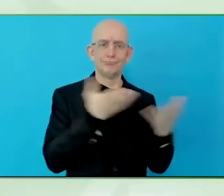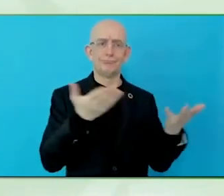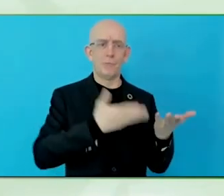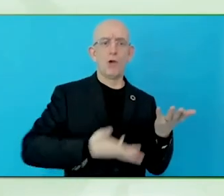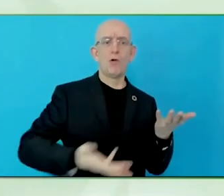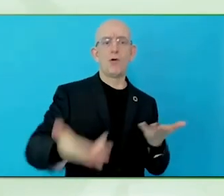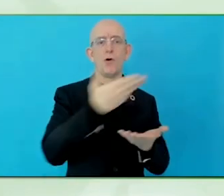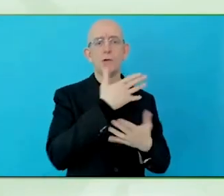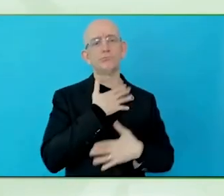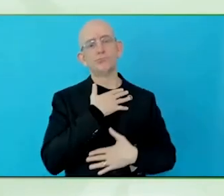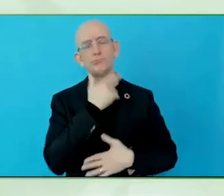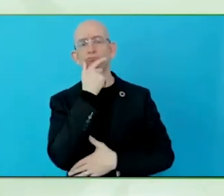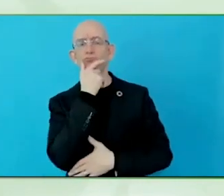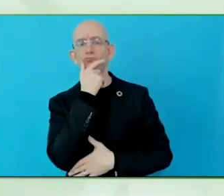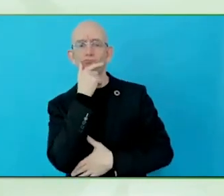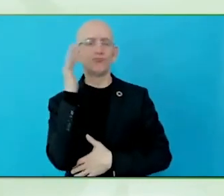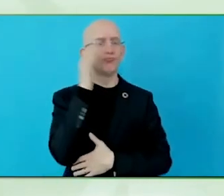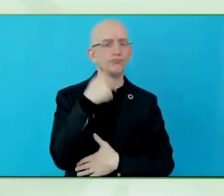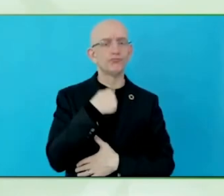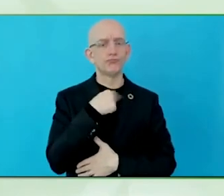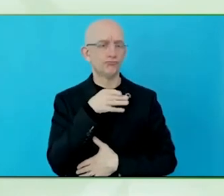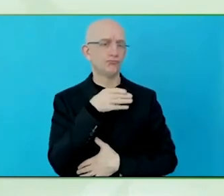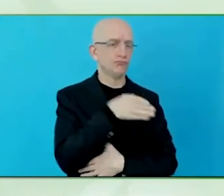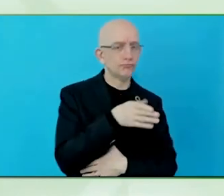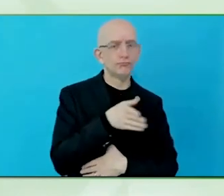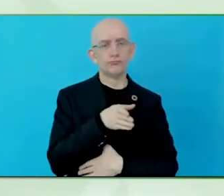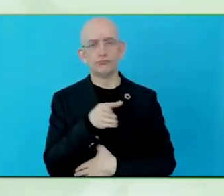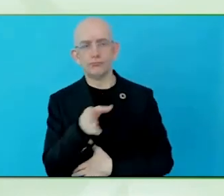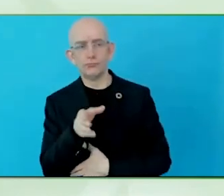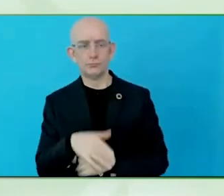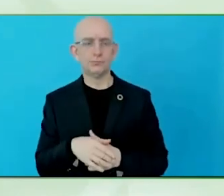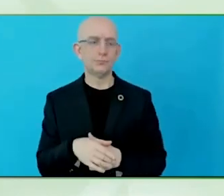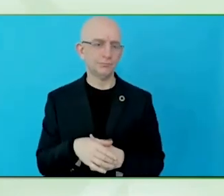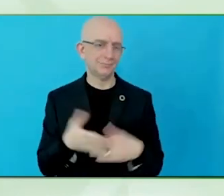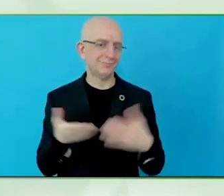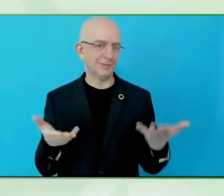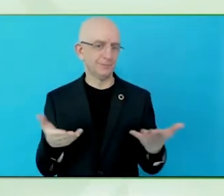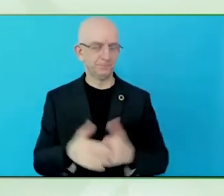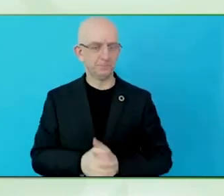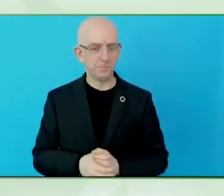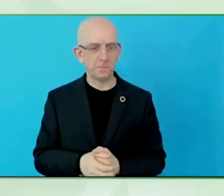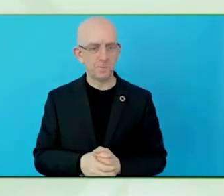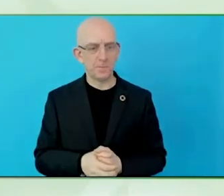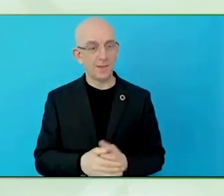I think my last words are, anyone who is listening, whether